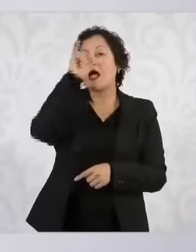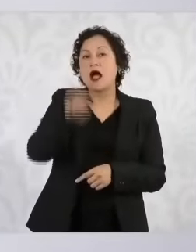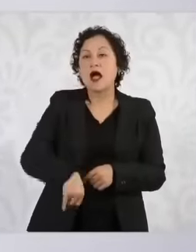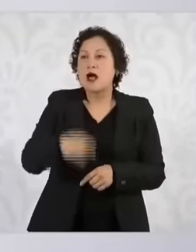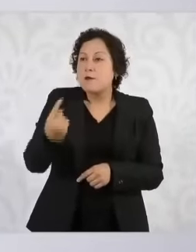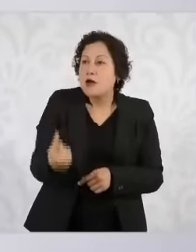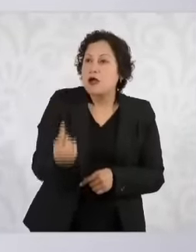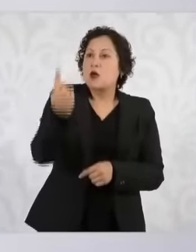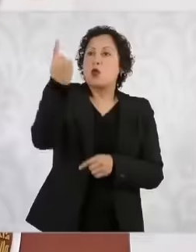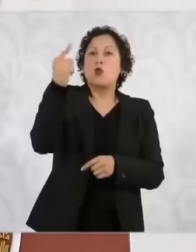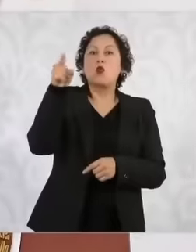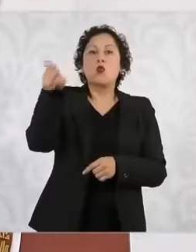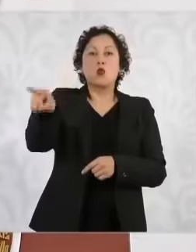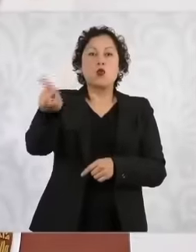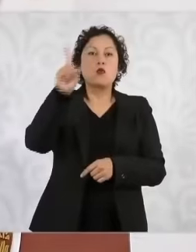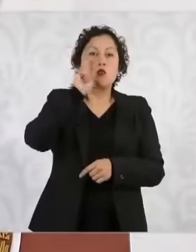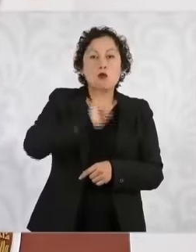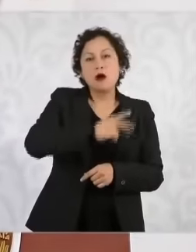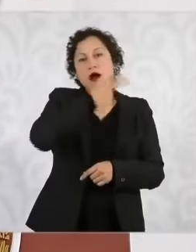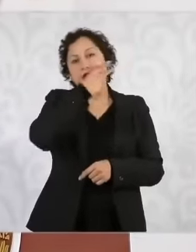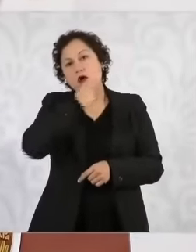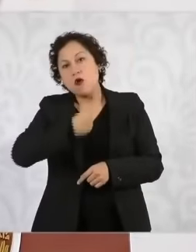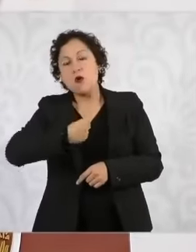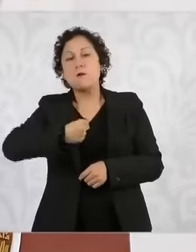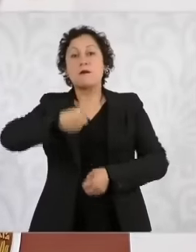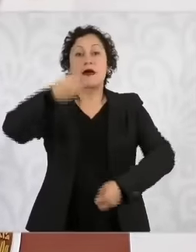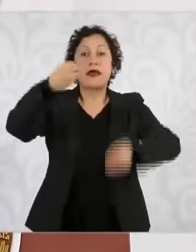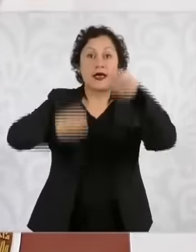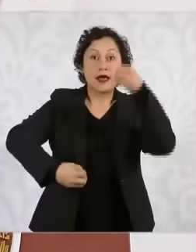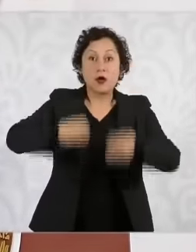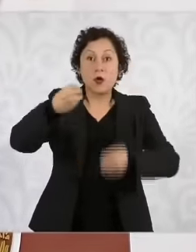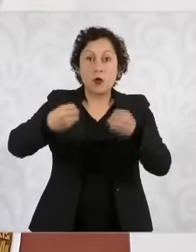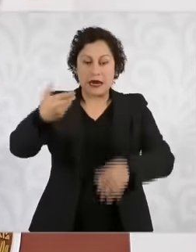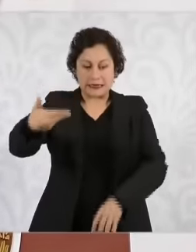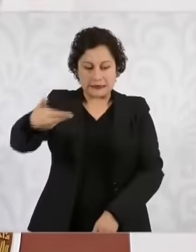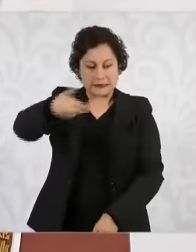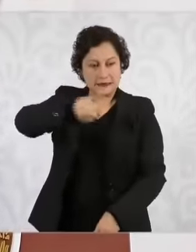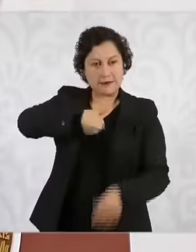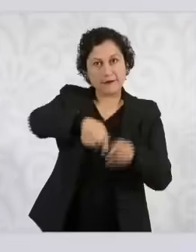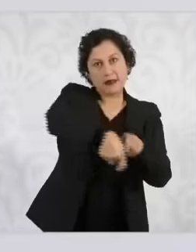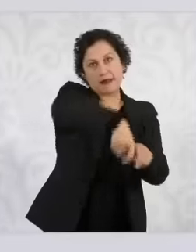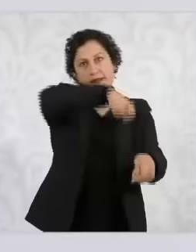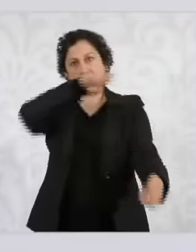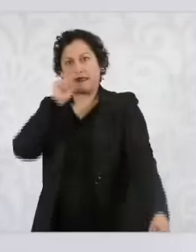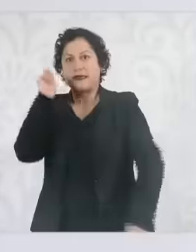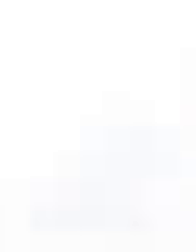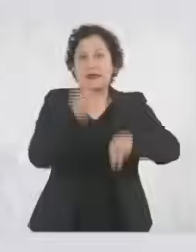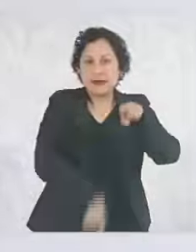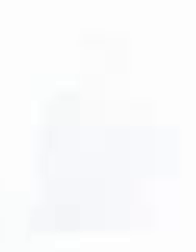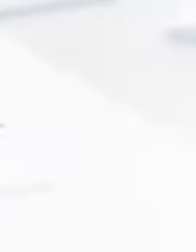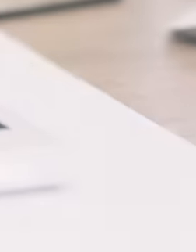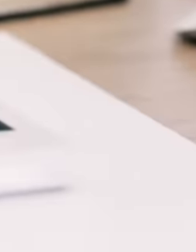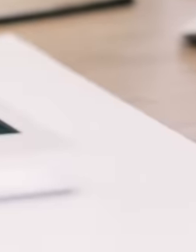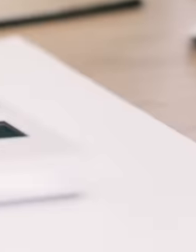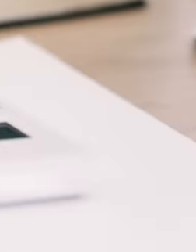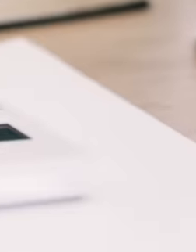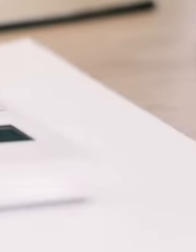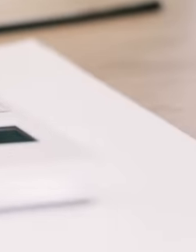will be applied in accordance with the new judicial reform, no one will earn more than the president